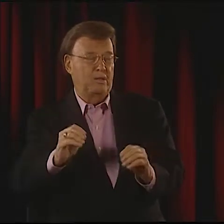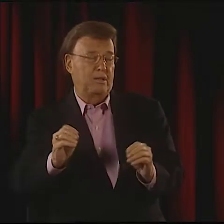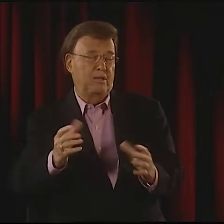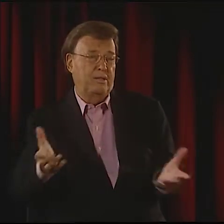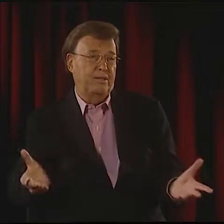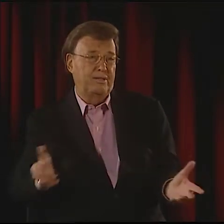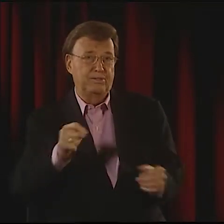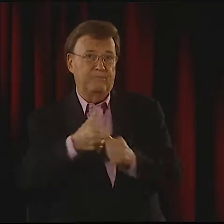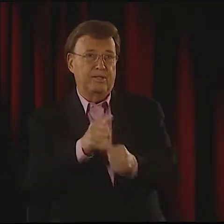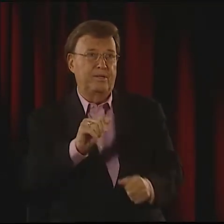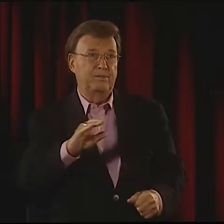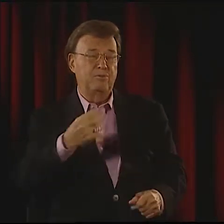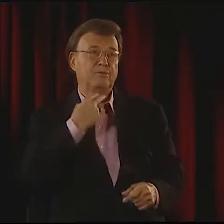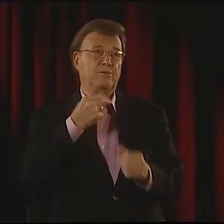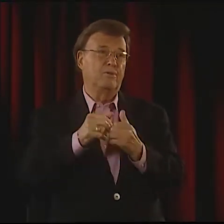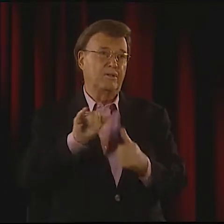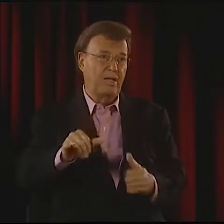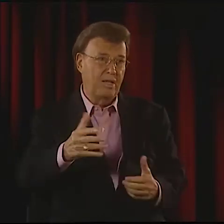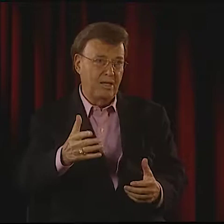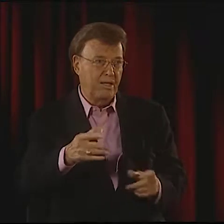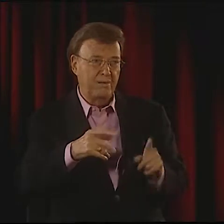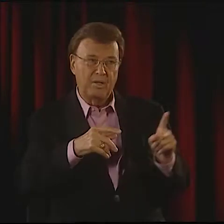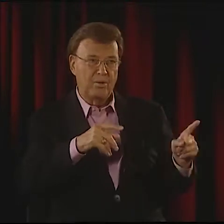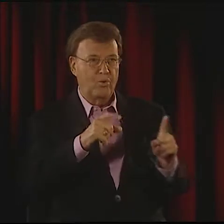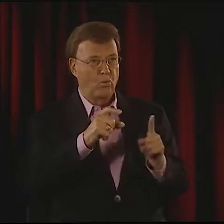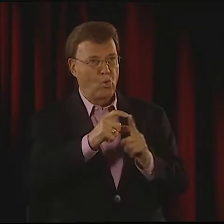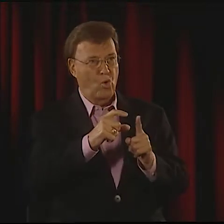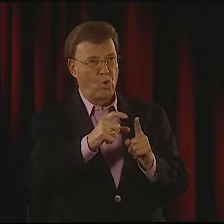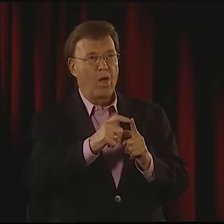YOU KNOW, THERE'S NO WORDS THERE AT ALL.